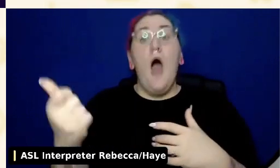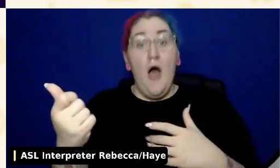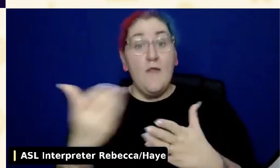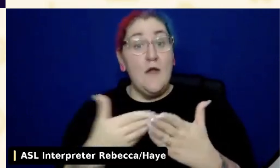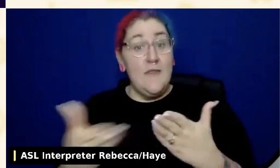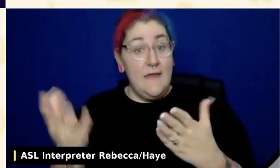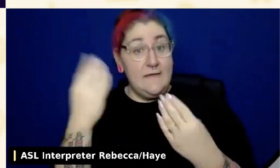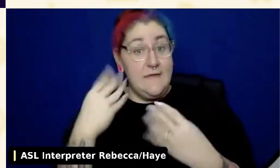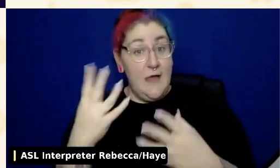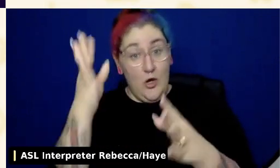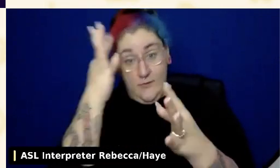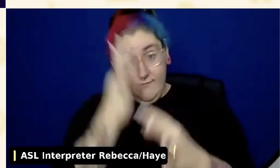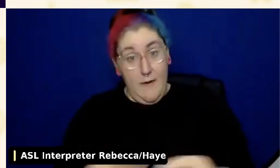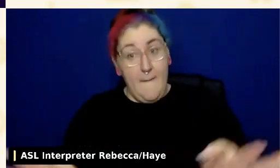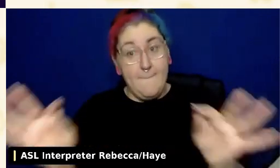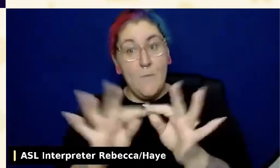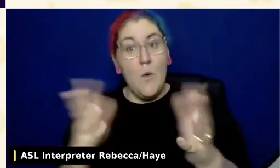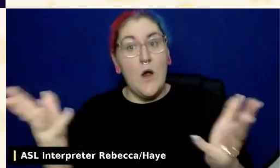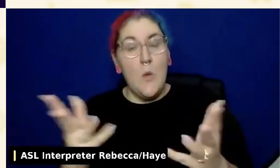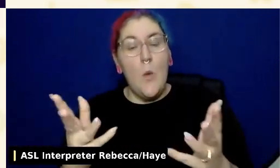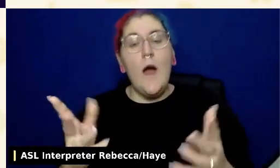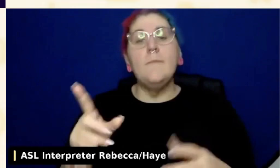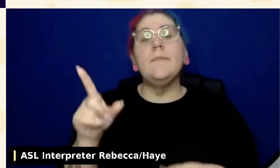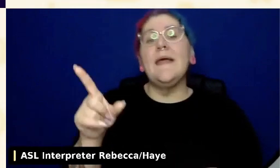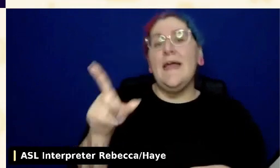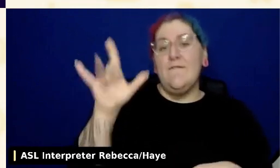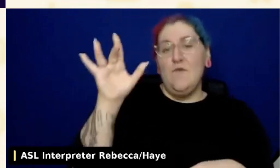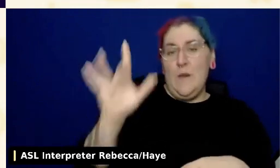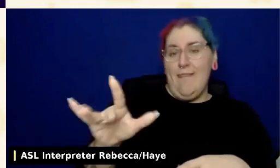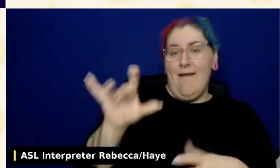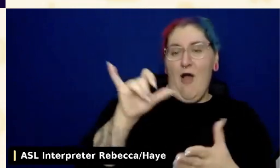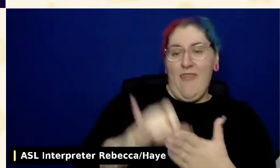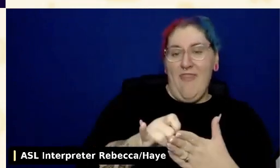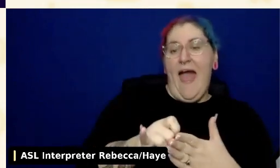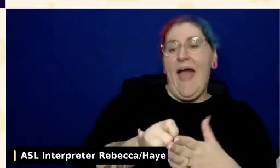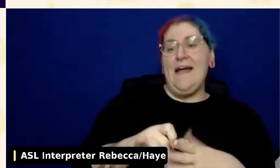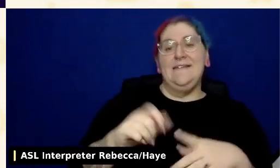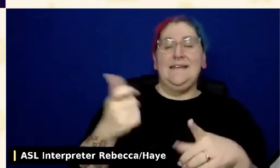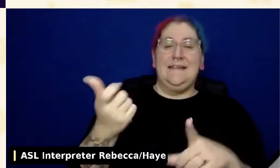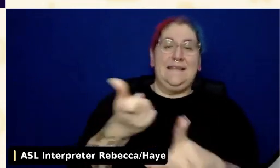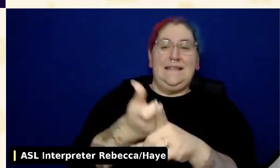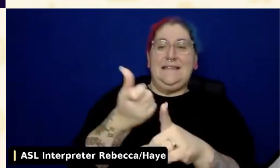If you click on that, you can go create a login